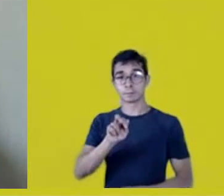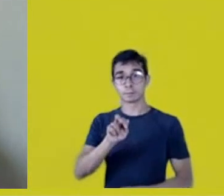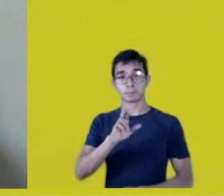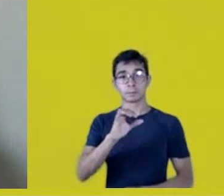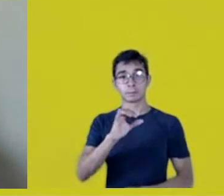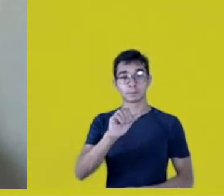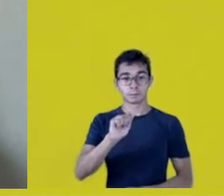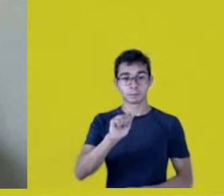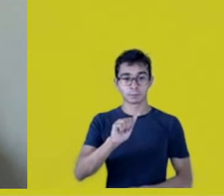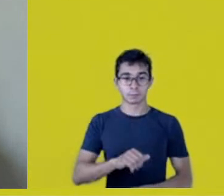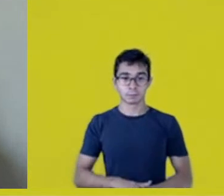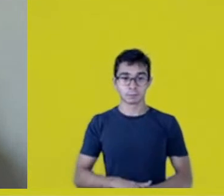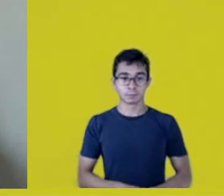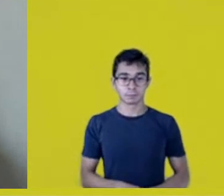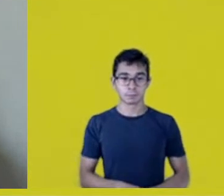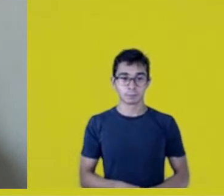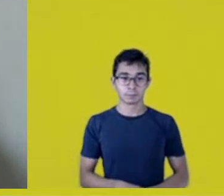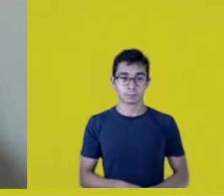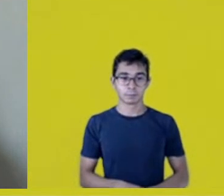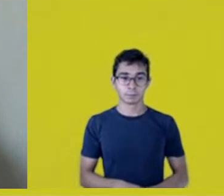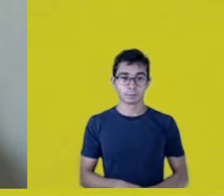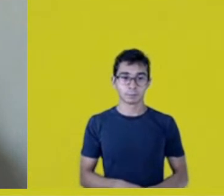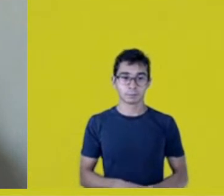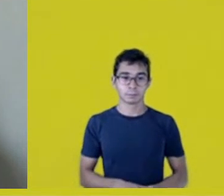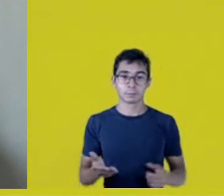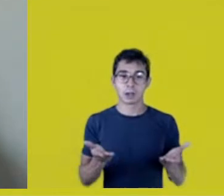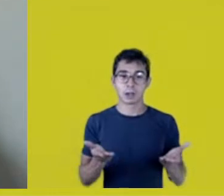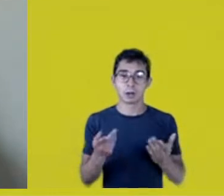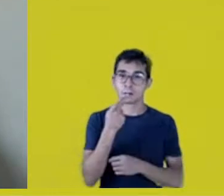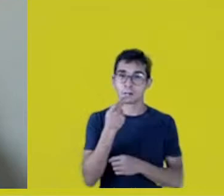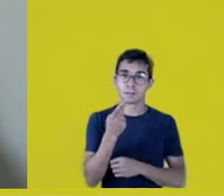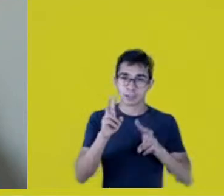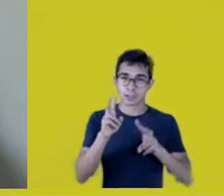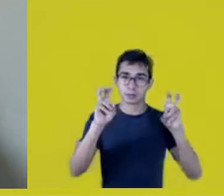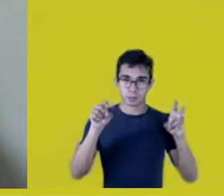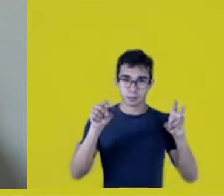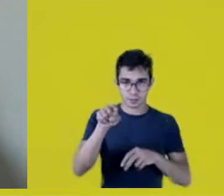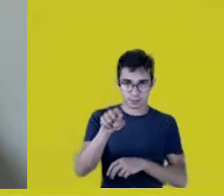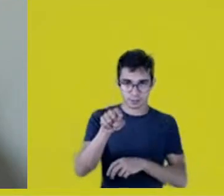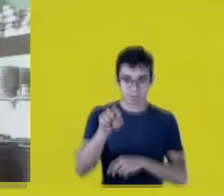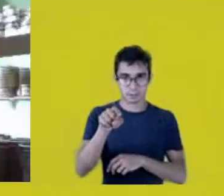I’m going to talk a bit about this matter of the appropriation